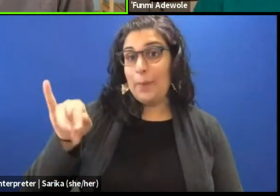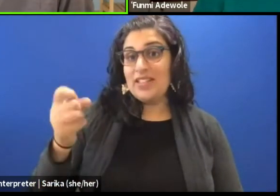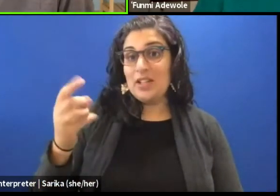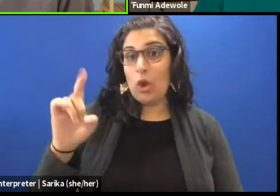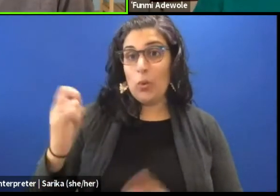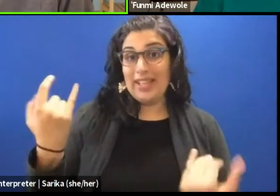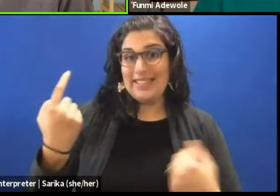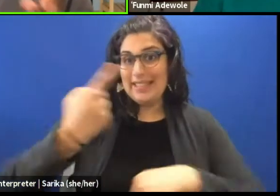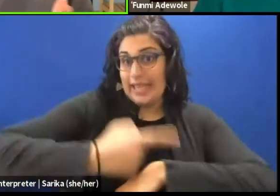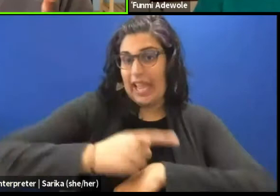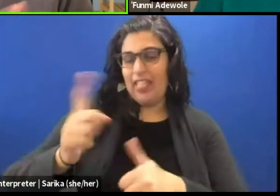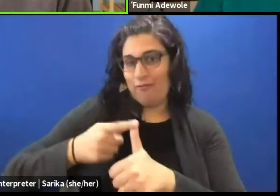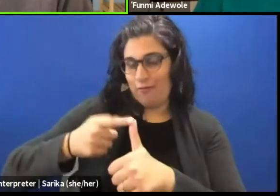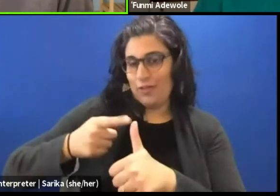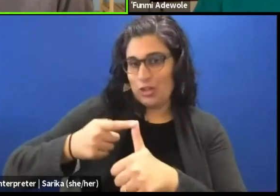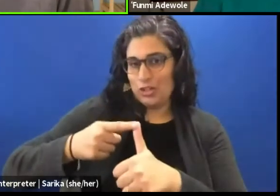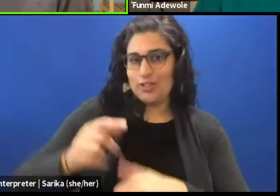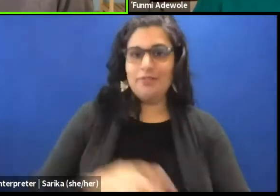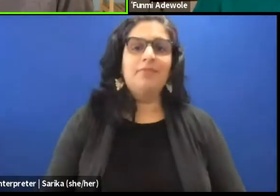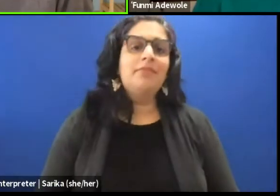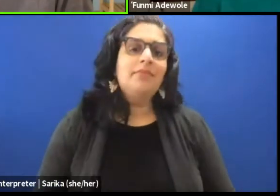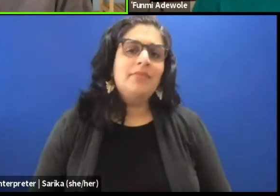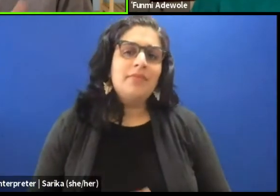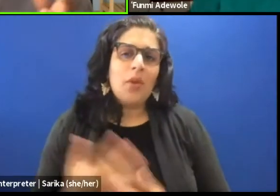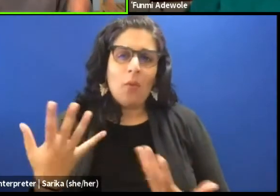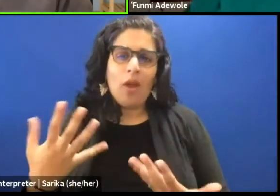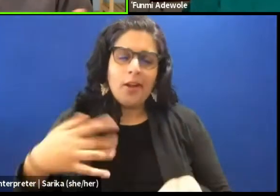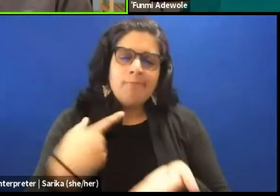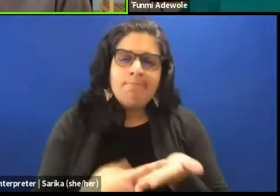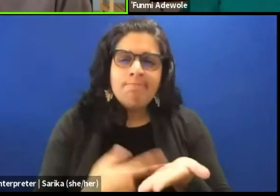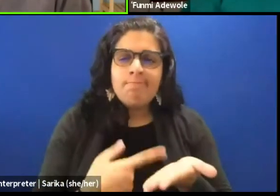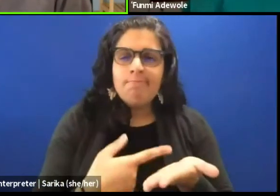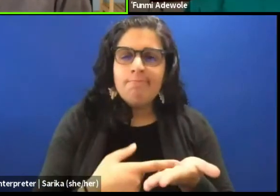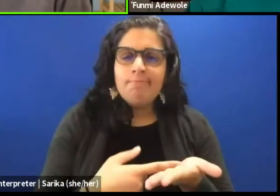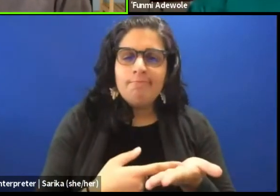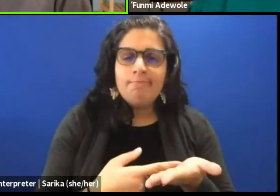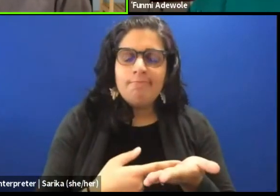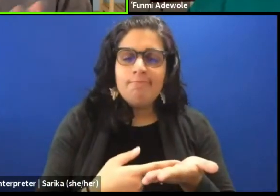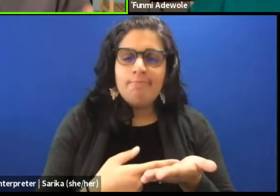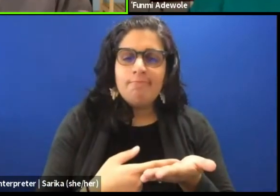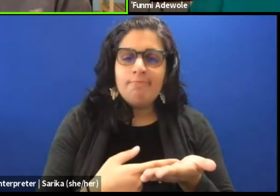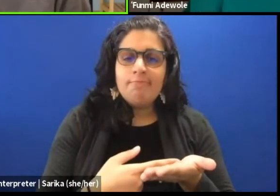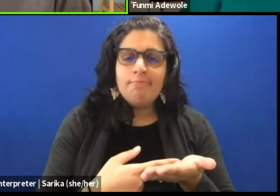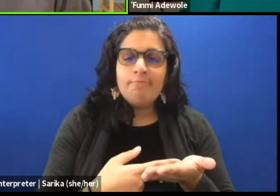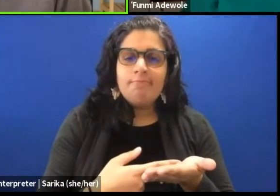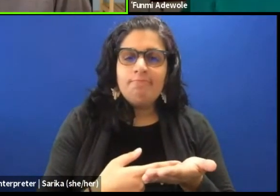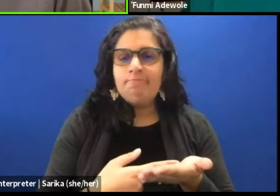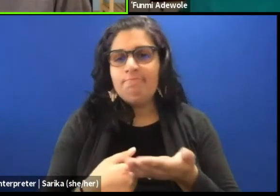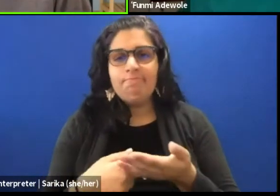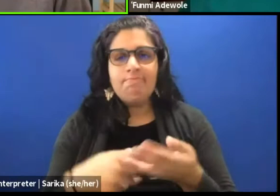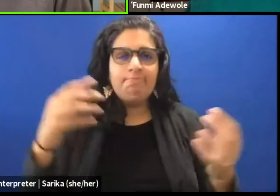Well we just wanna create you know, our discussion will be about filming, that will hopefully you know help us